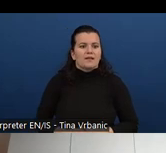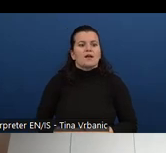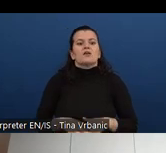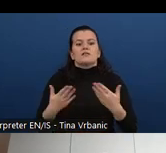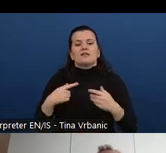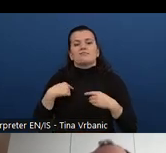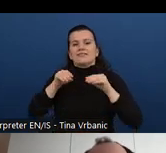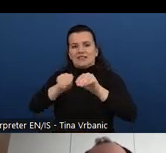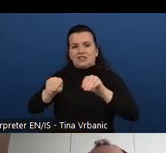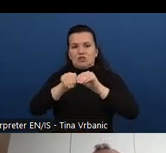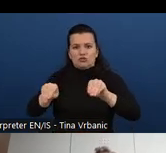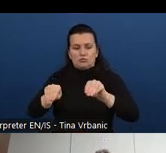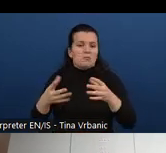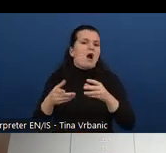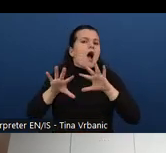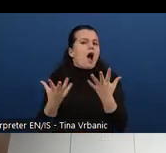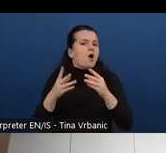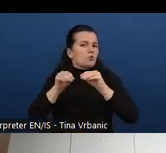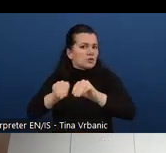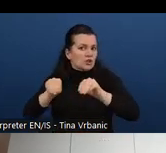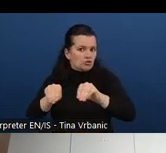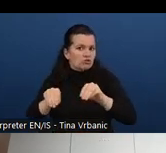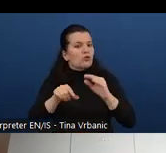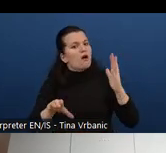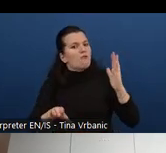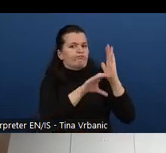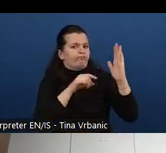So those include, for example, the W3C WAI tutorials.